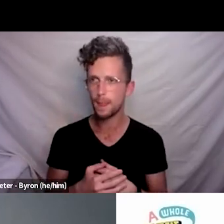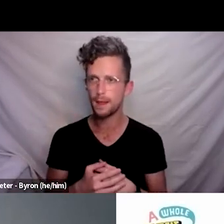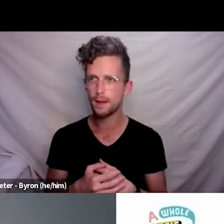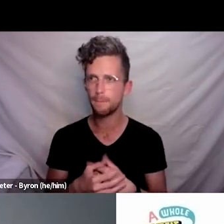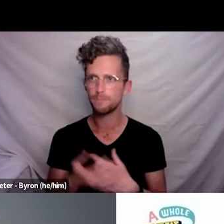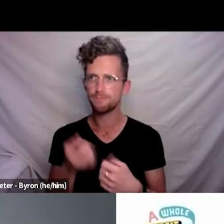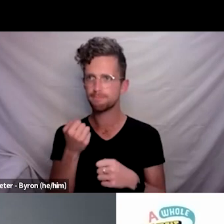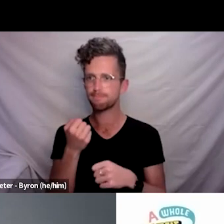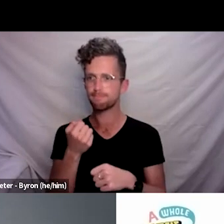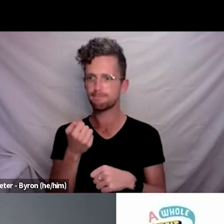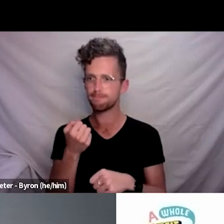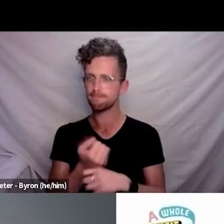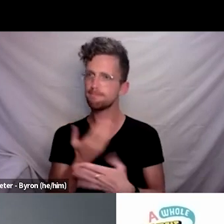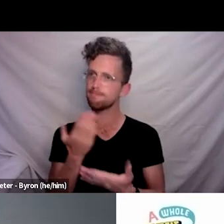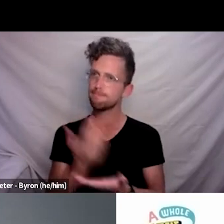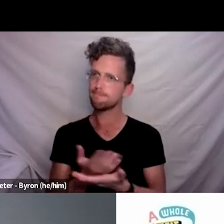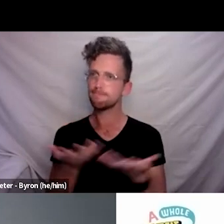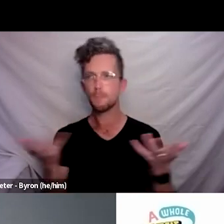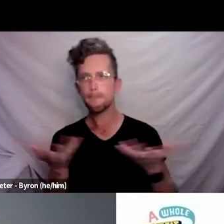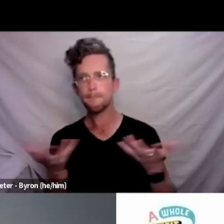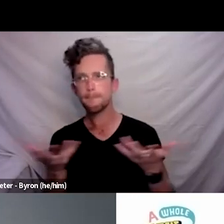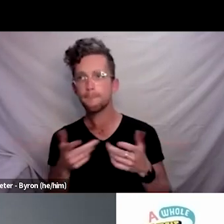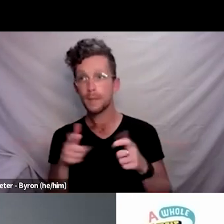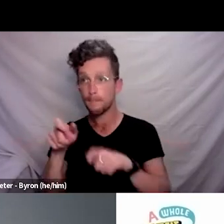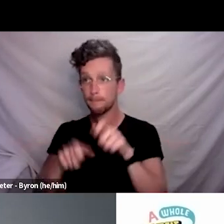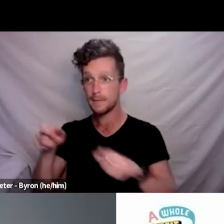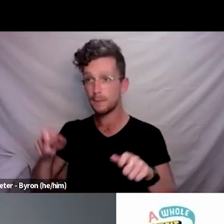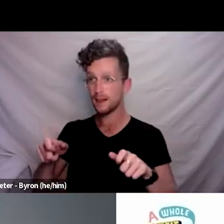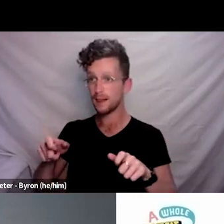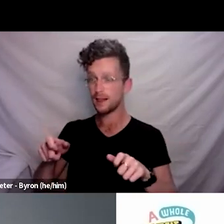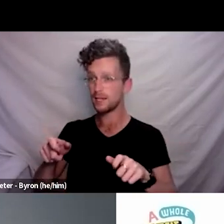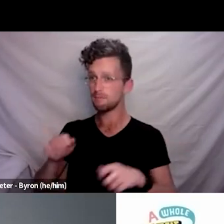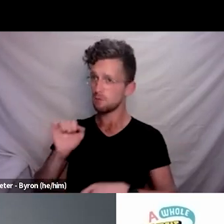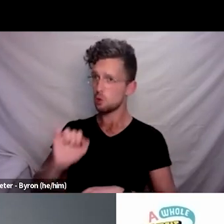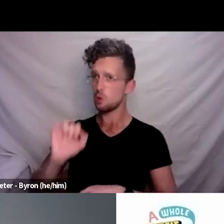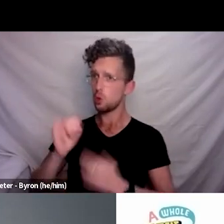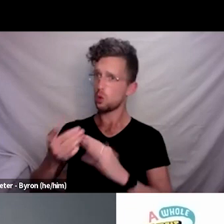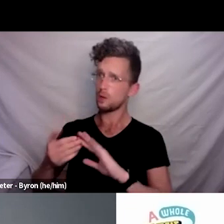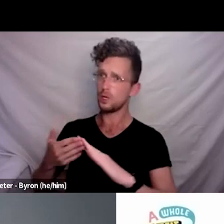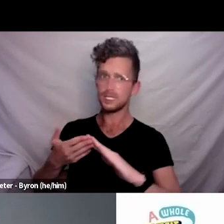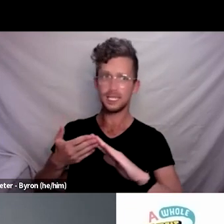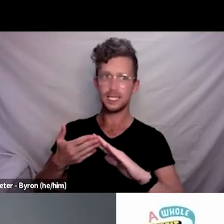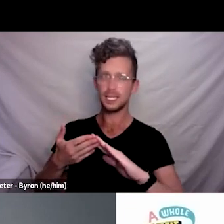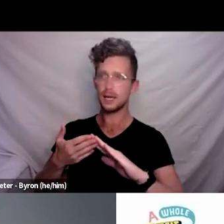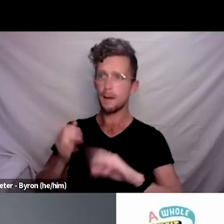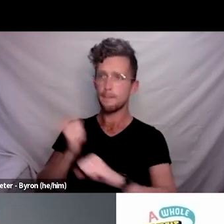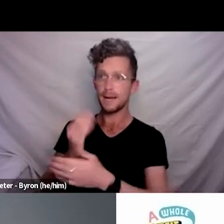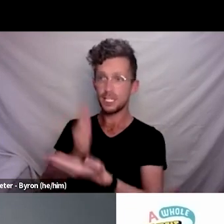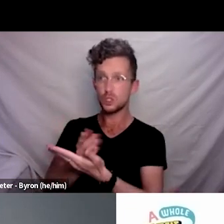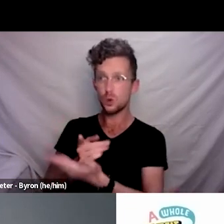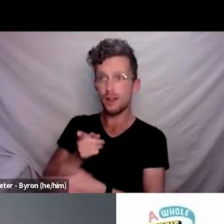where people are contacting people in the community that, you know, the 0800 disability line can be accessed